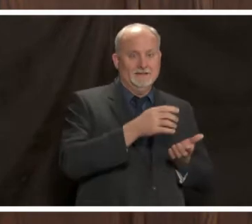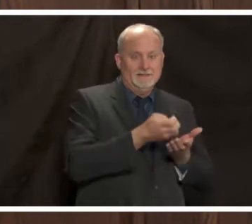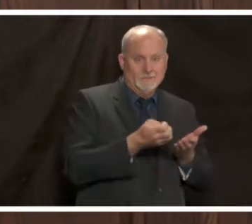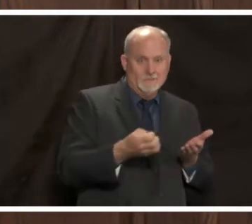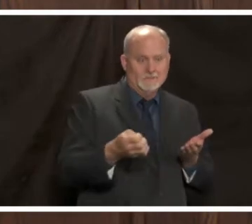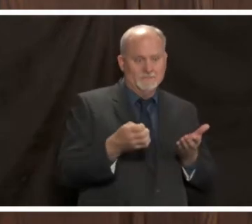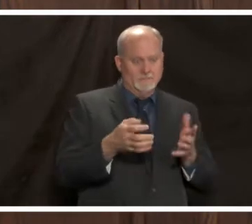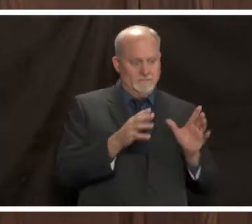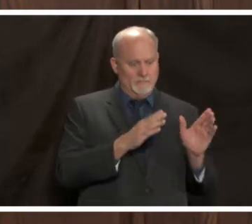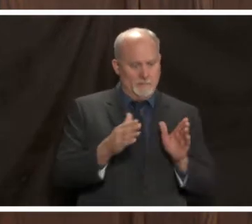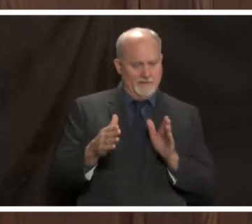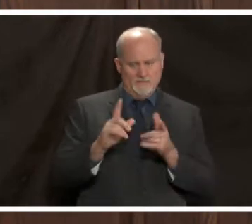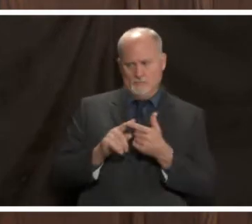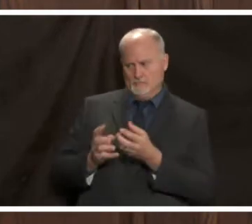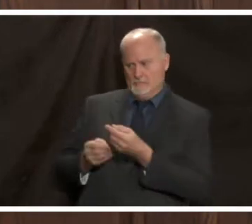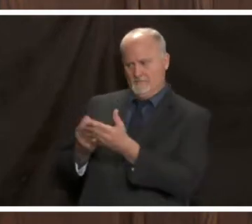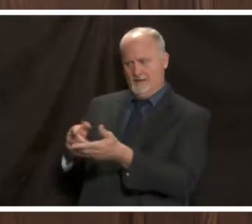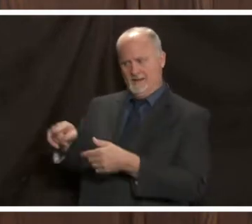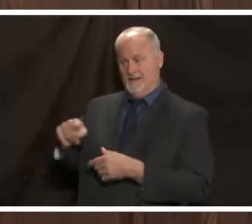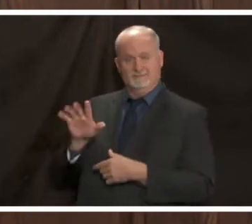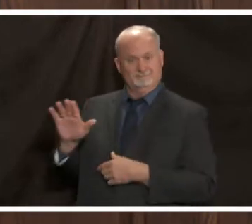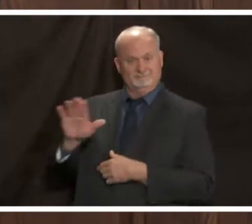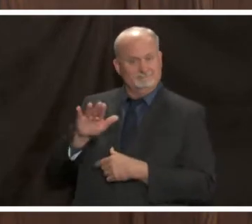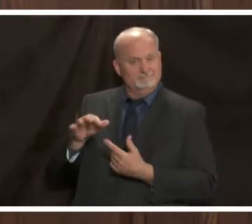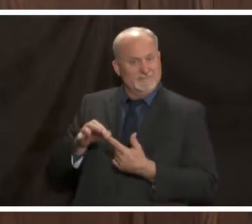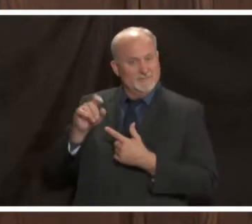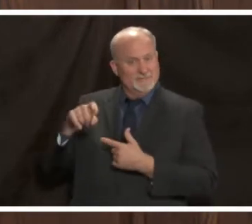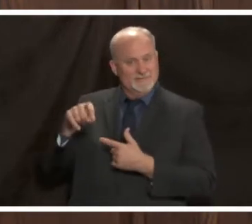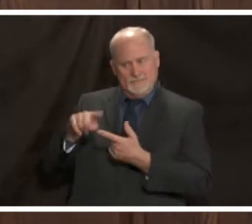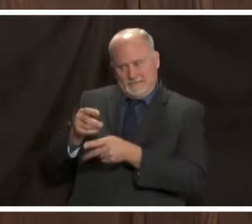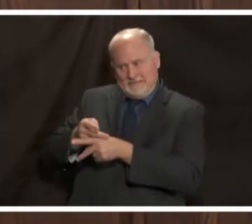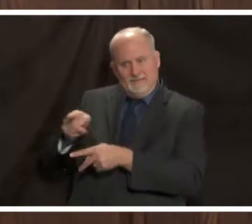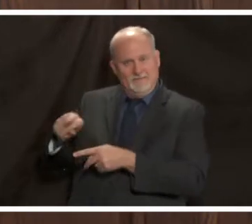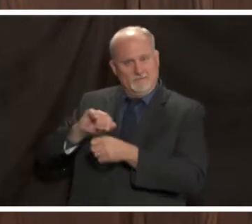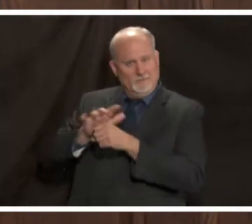they have unique needs that we have to serve to make sure not only that we can take care of them